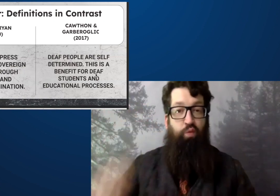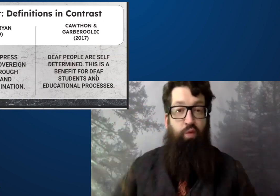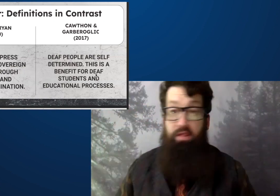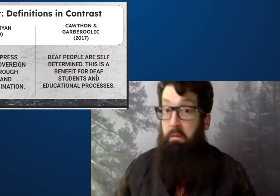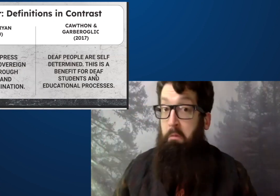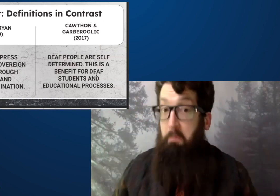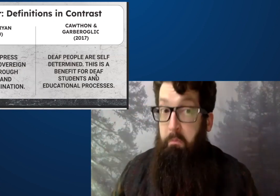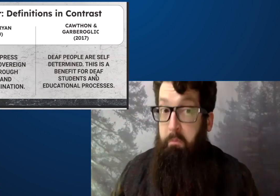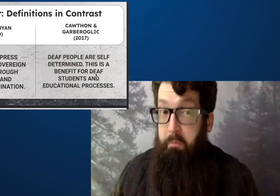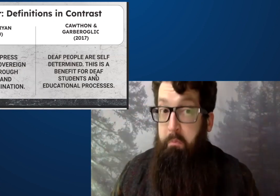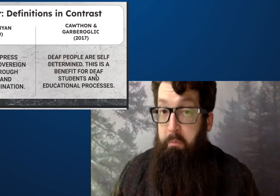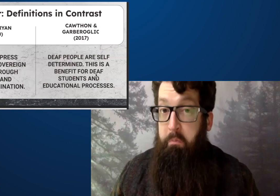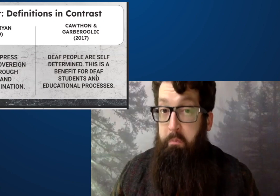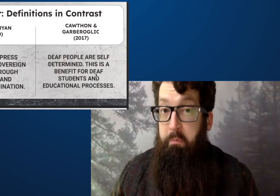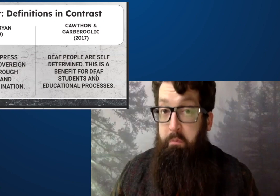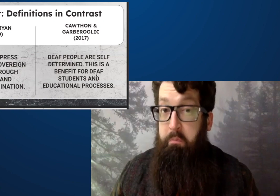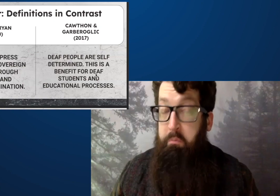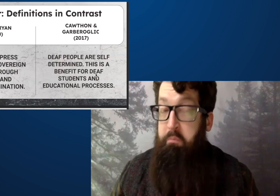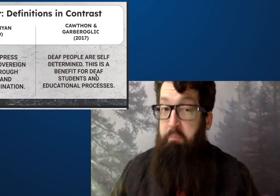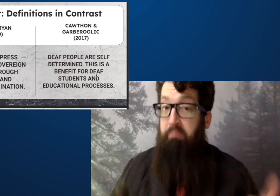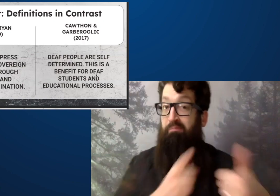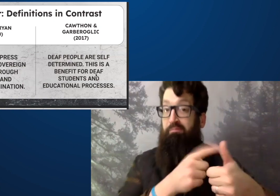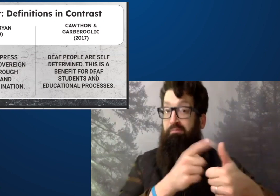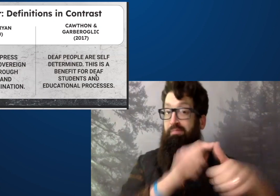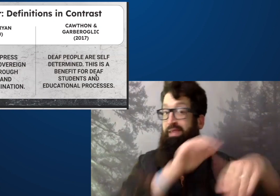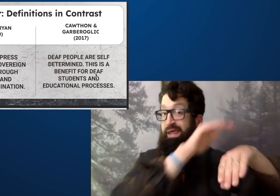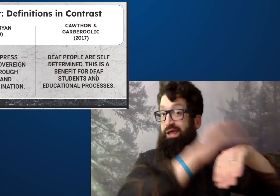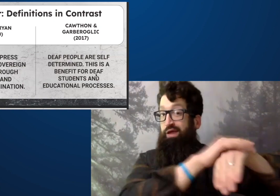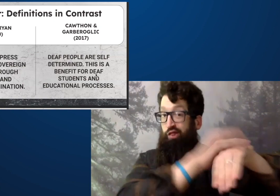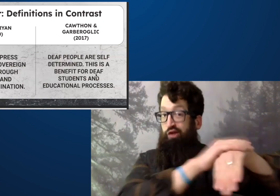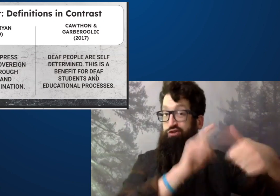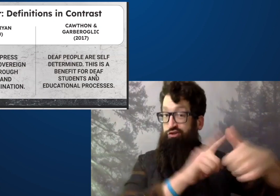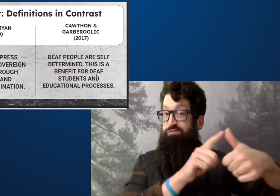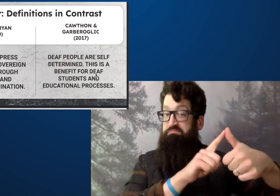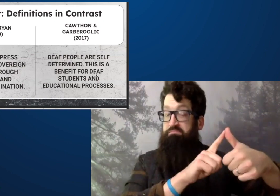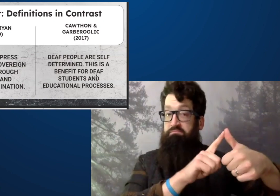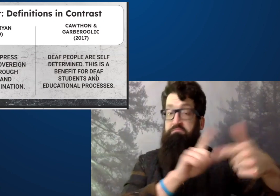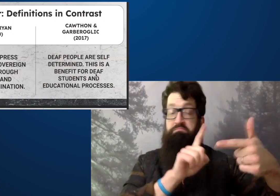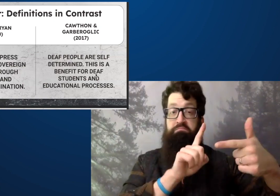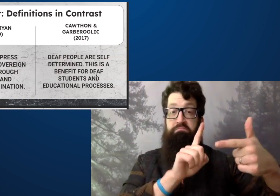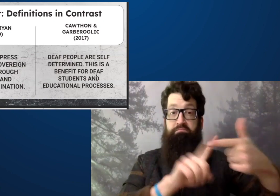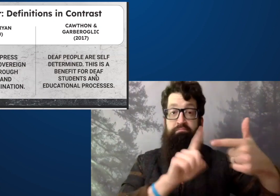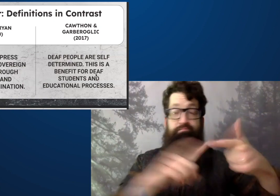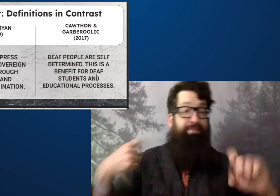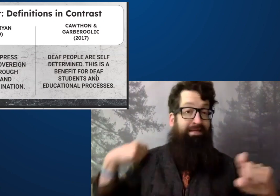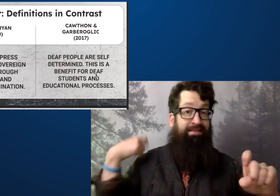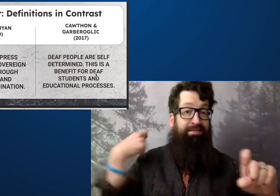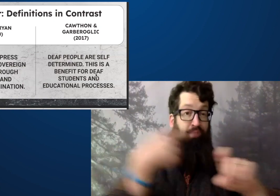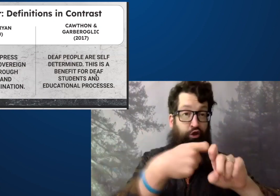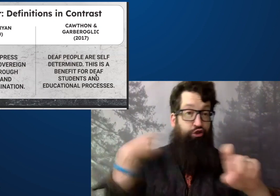in studies in high school, which is saying something. English, of course, being first,